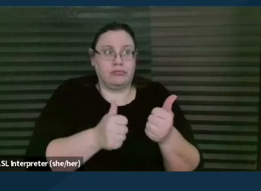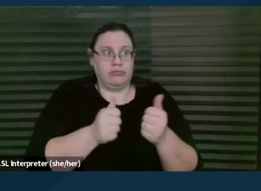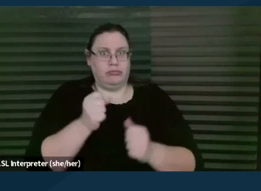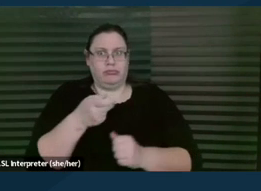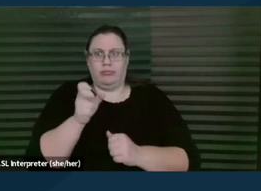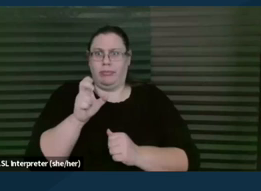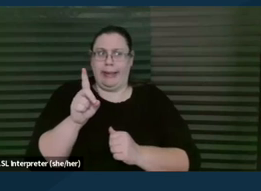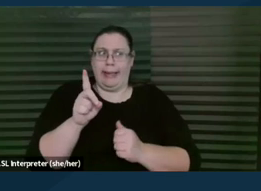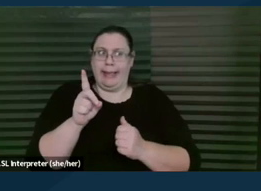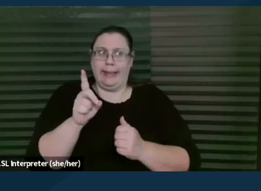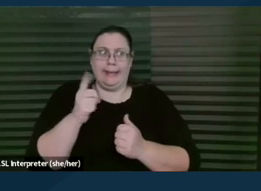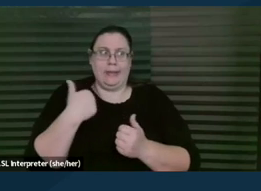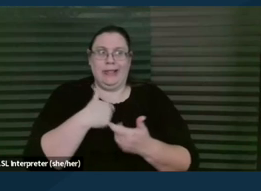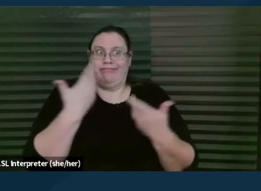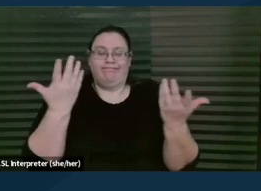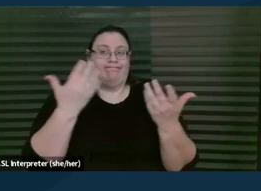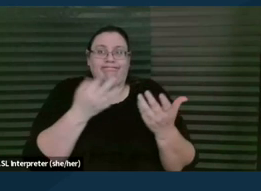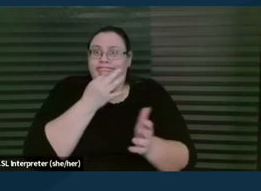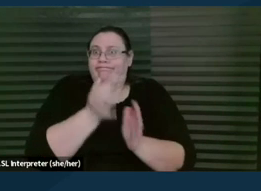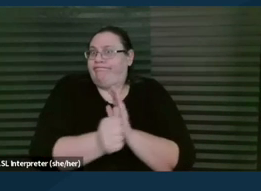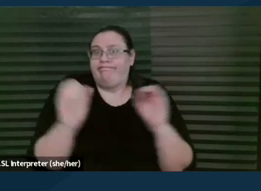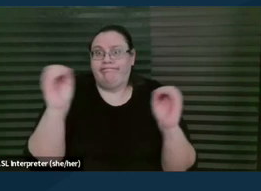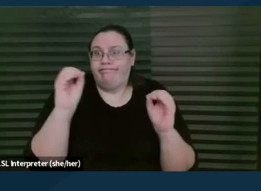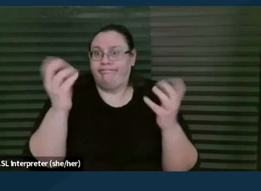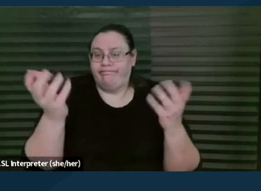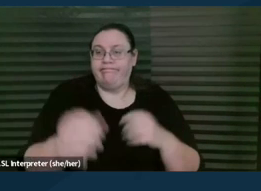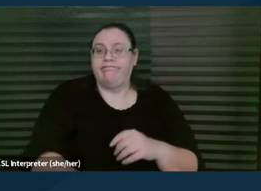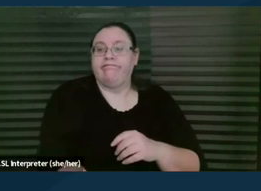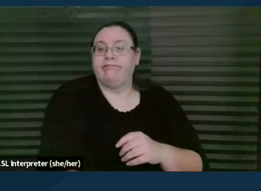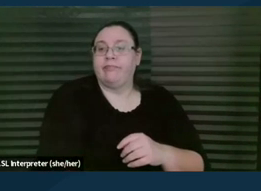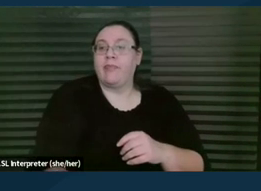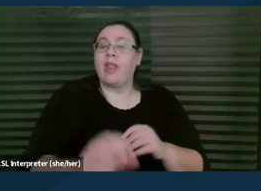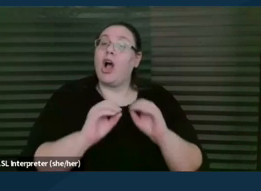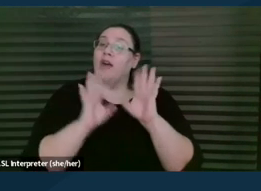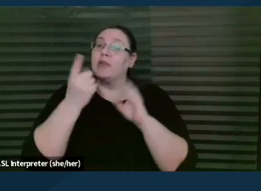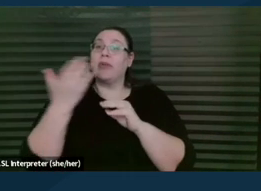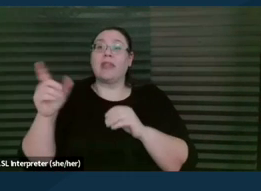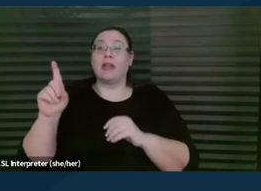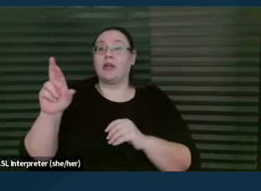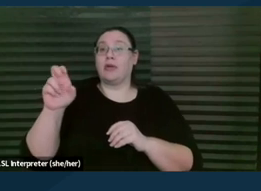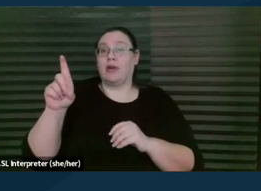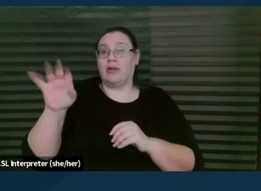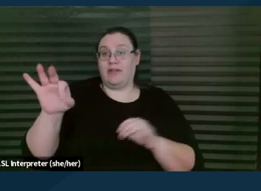you know, we just don't have that expertise." Now, obviously one of the things that DREDF does is we act as